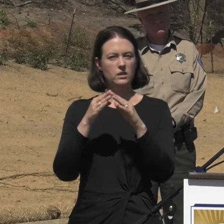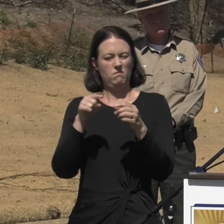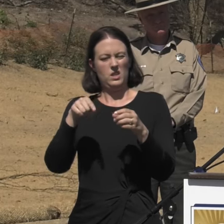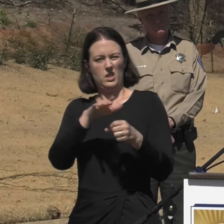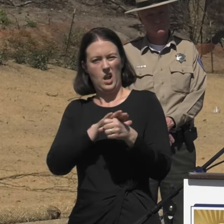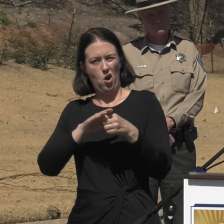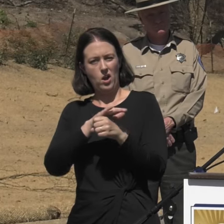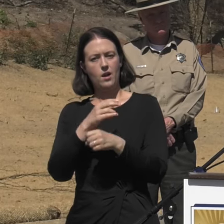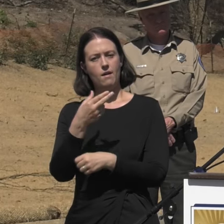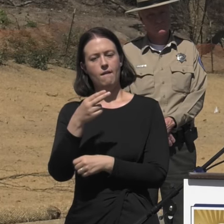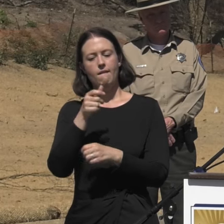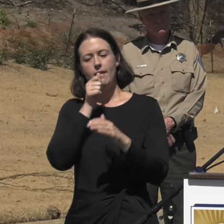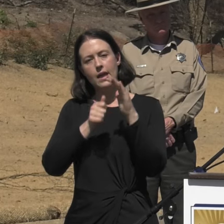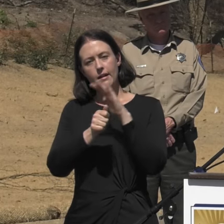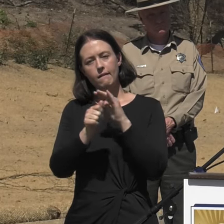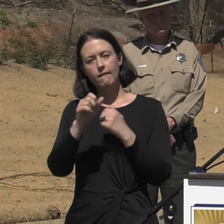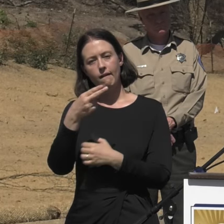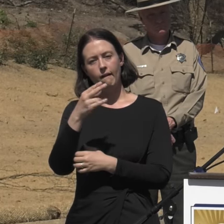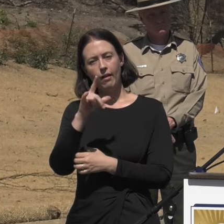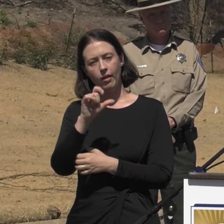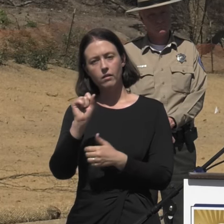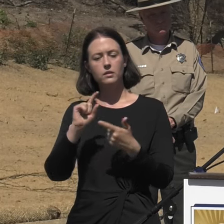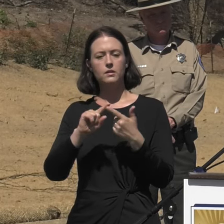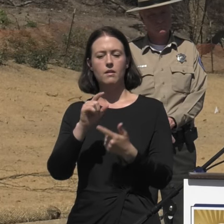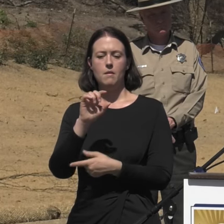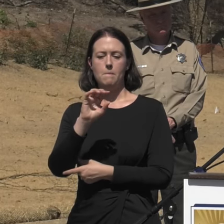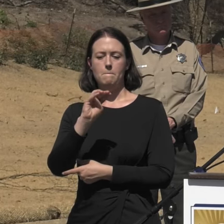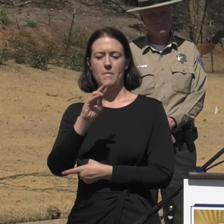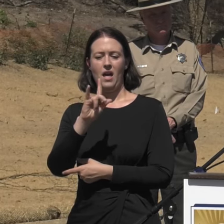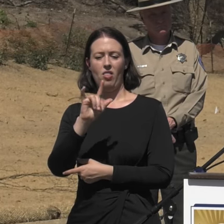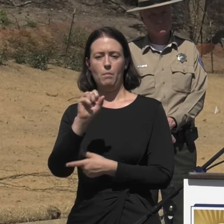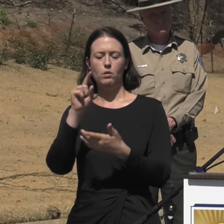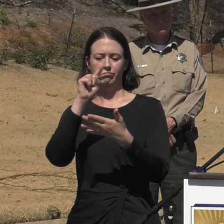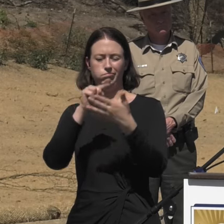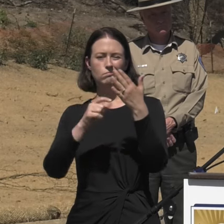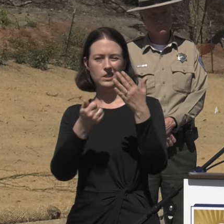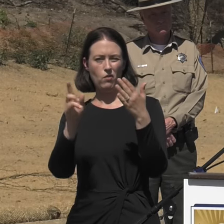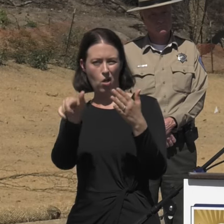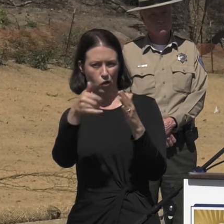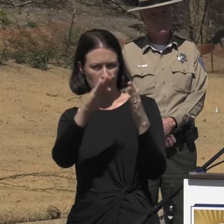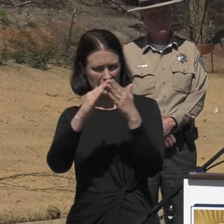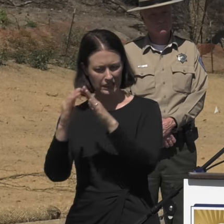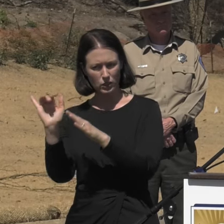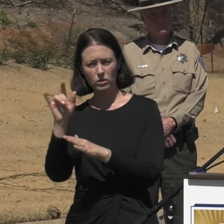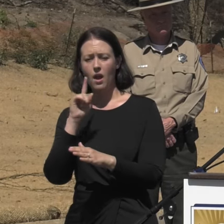Hidden Hills, Malibu, Westlake Village, and various nonprofit agencies all pulling together